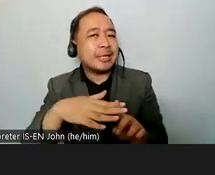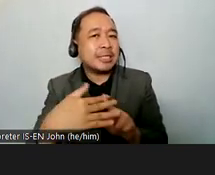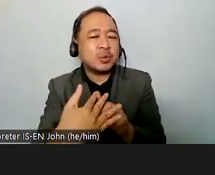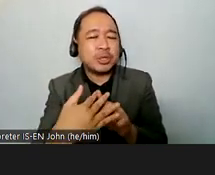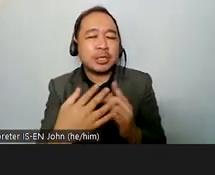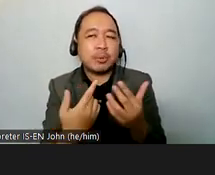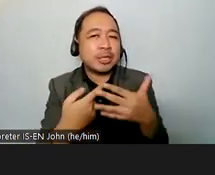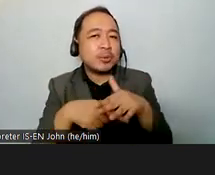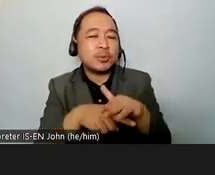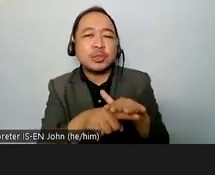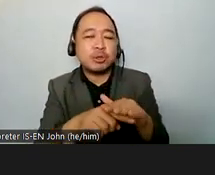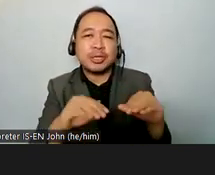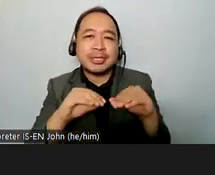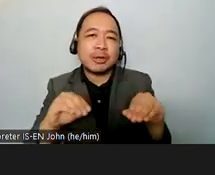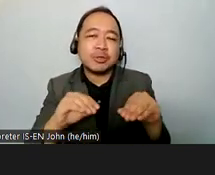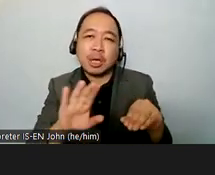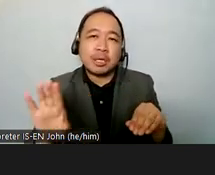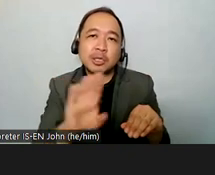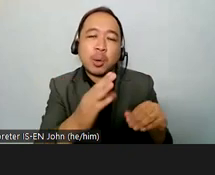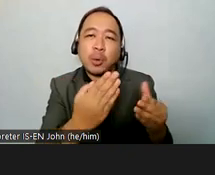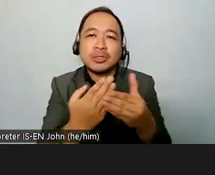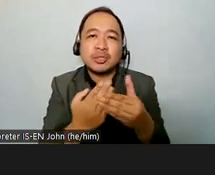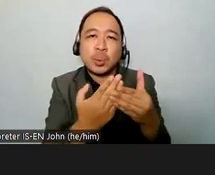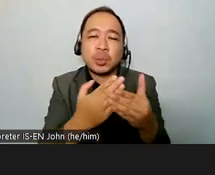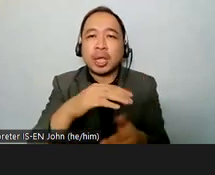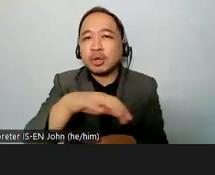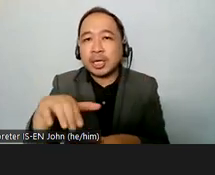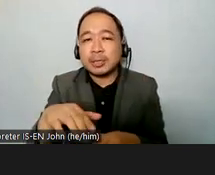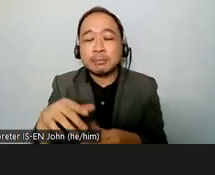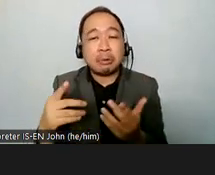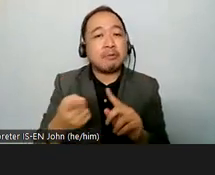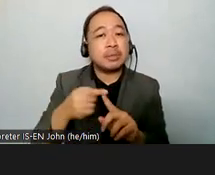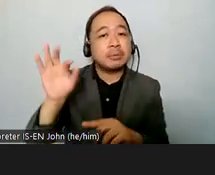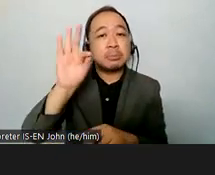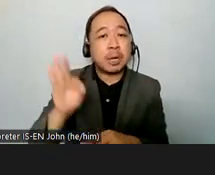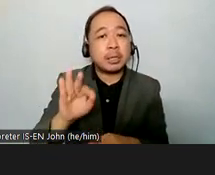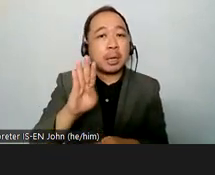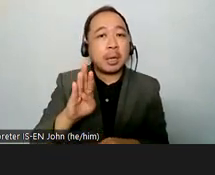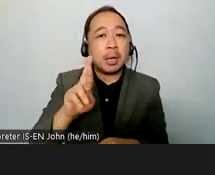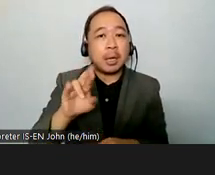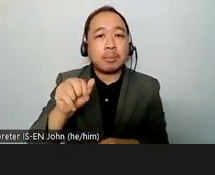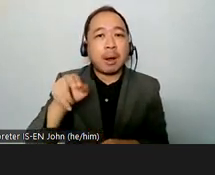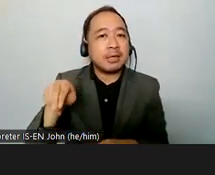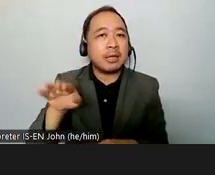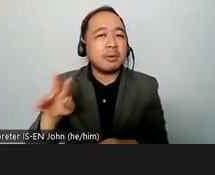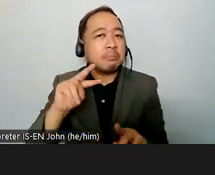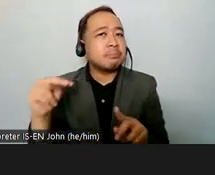to technology and classrooms and brian i'd love to start with you and your perspective